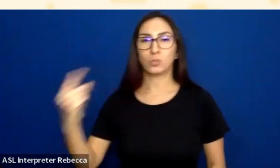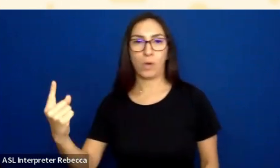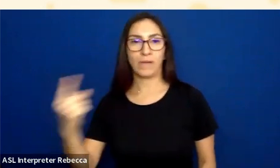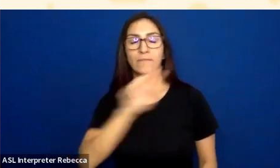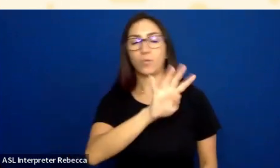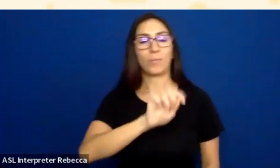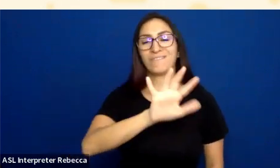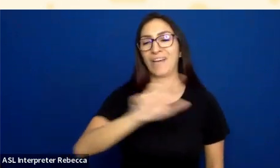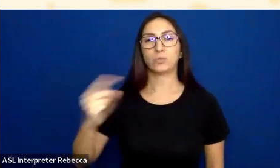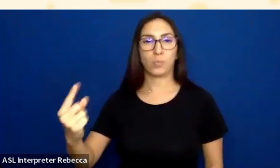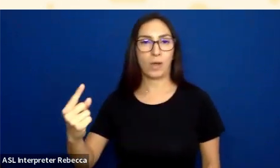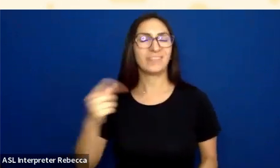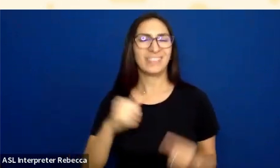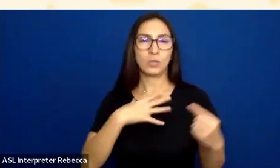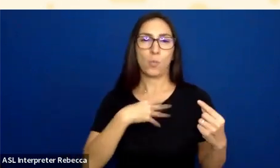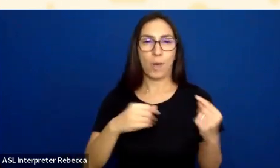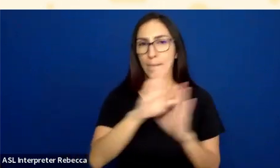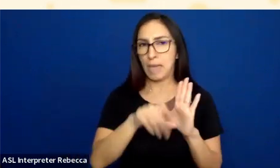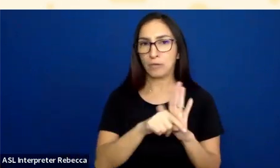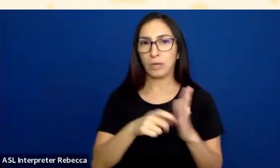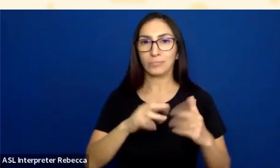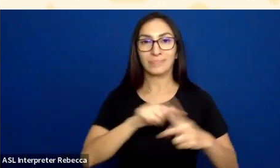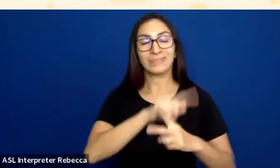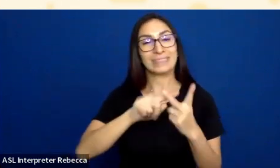The second check is going to be the link text.